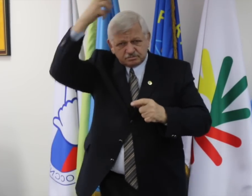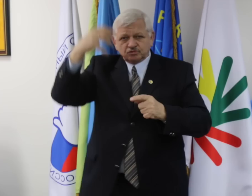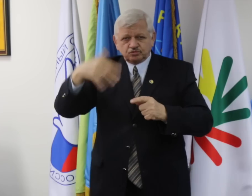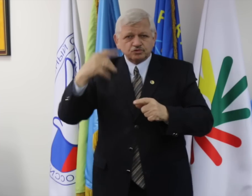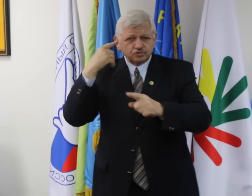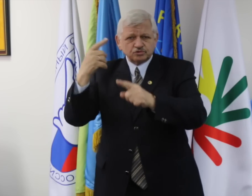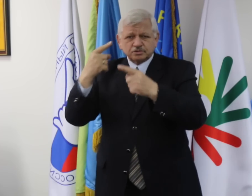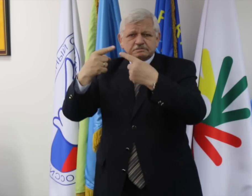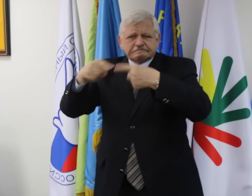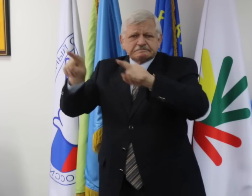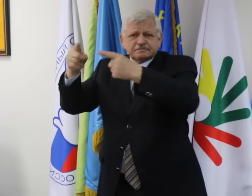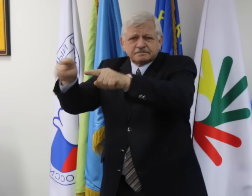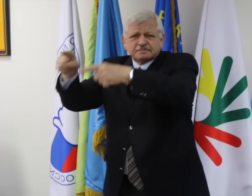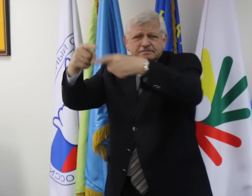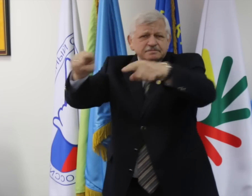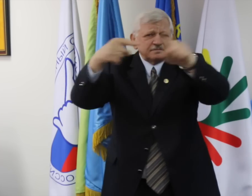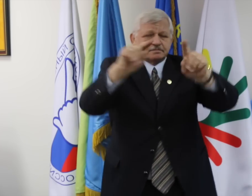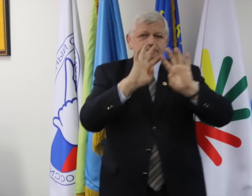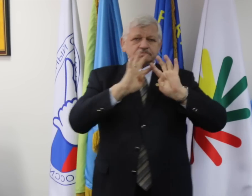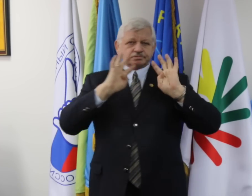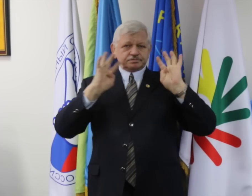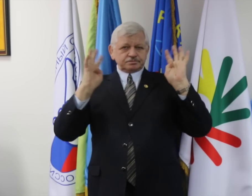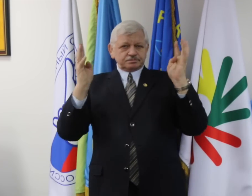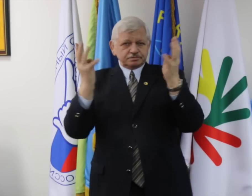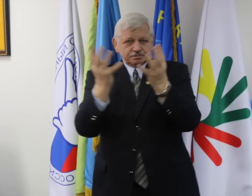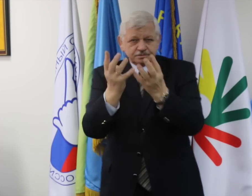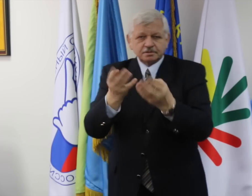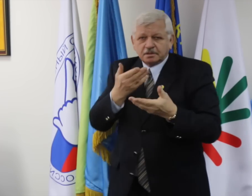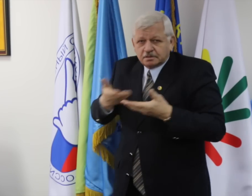various levels of governments.